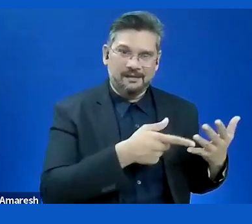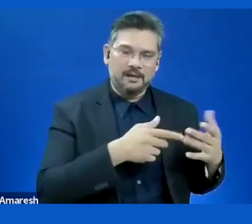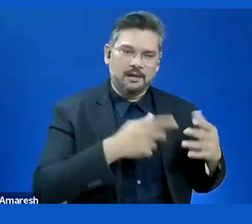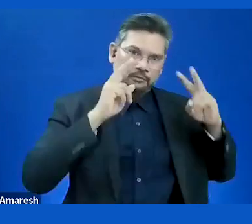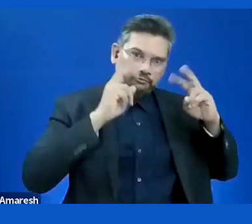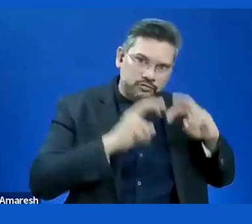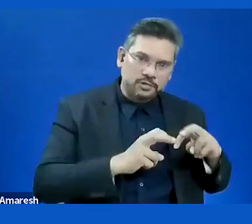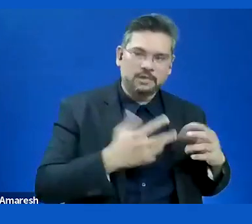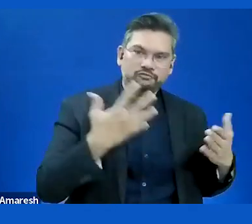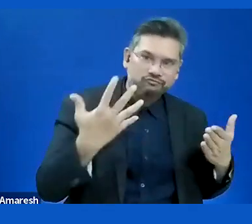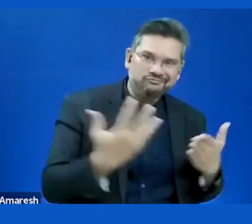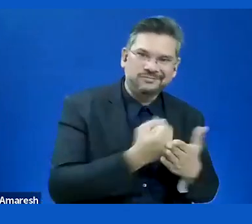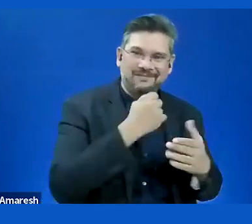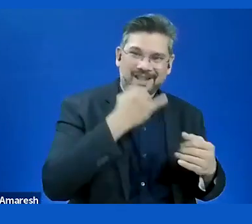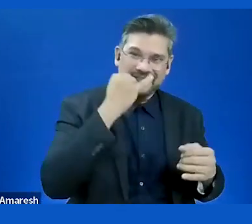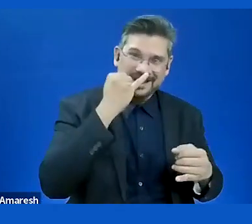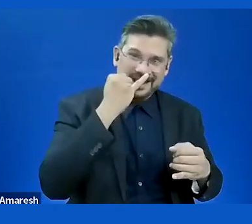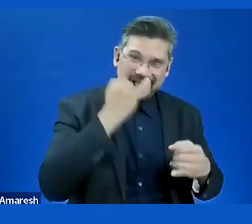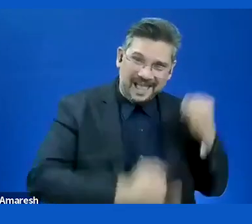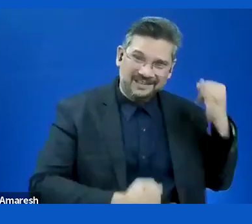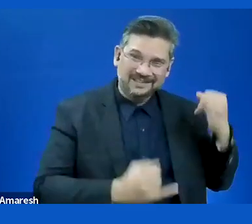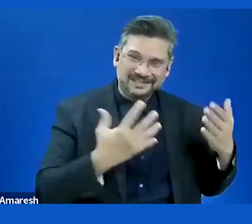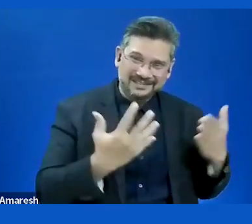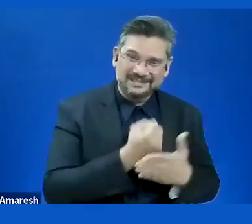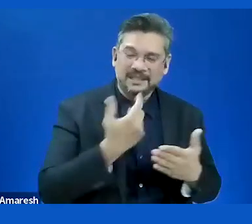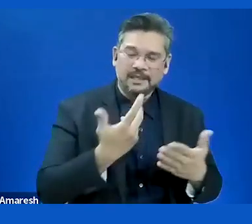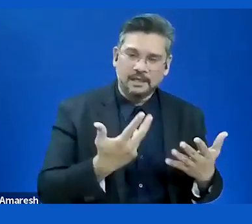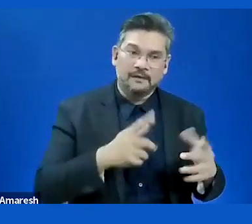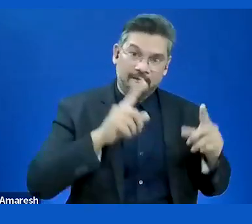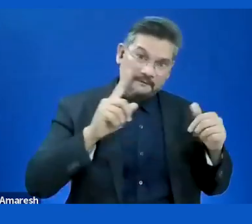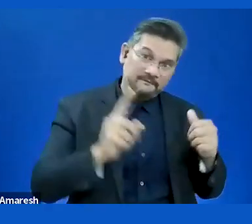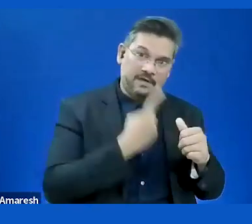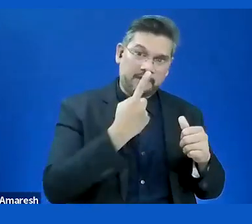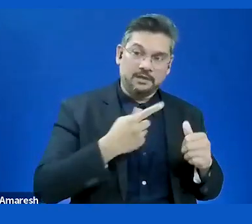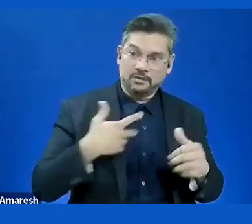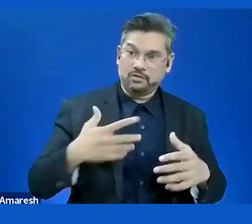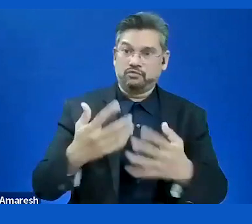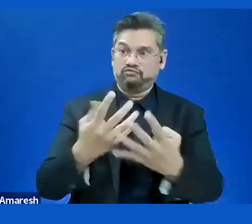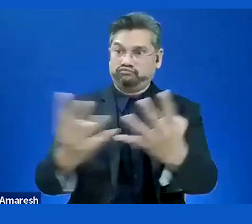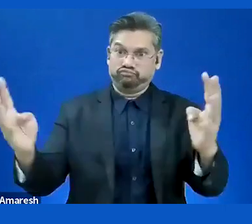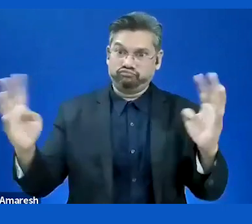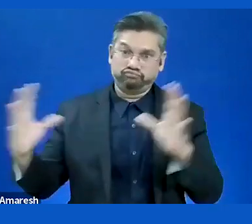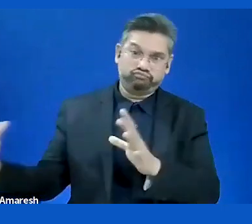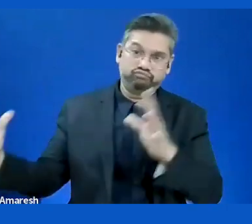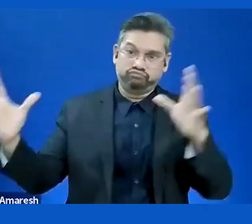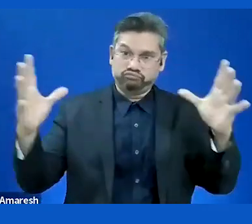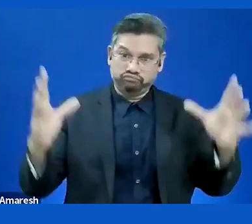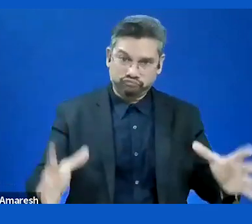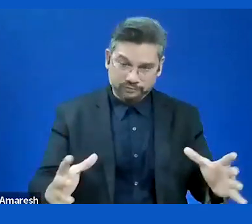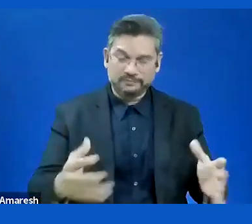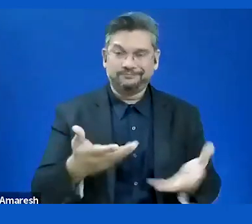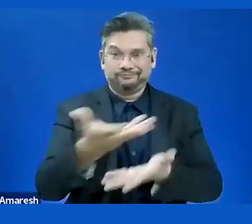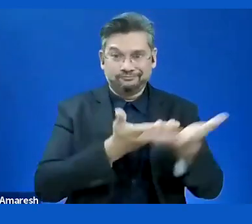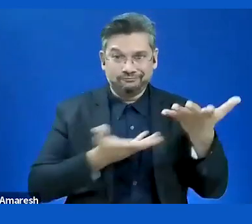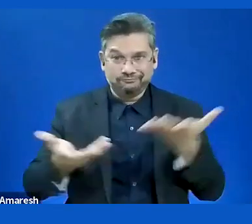from the different user needs, then you can start looking at the groups. That's what I would say.